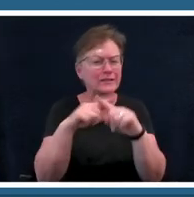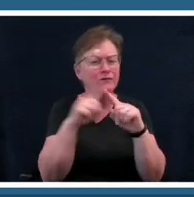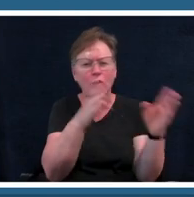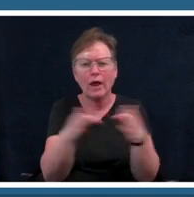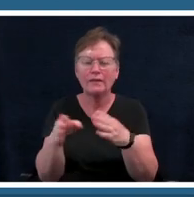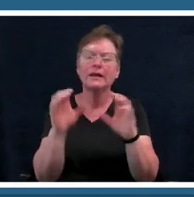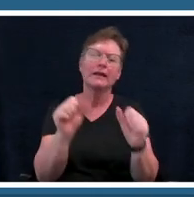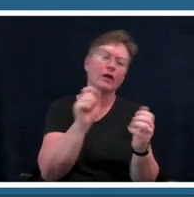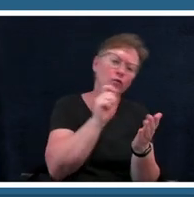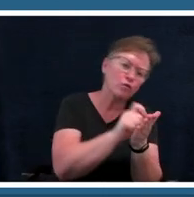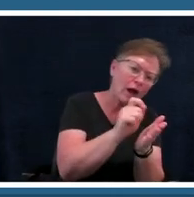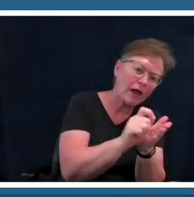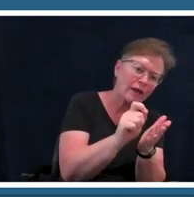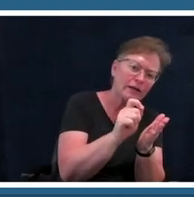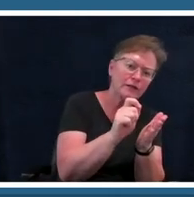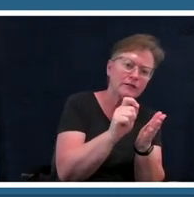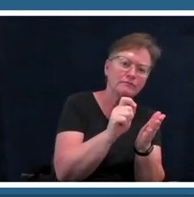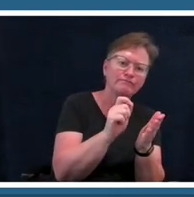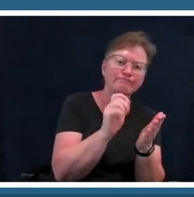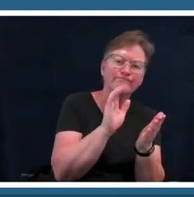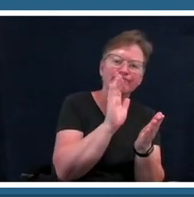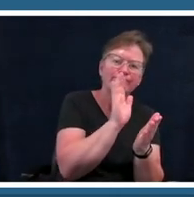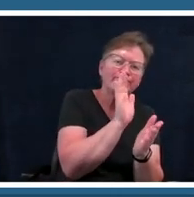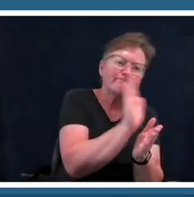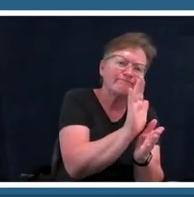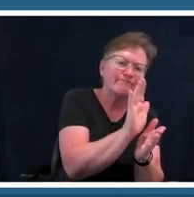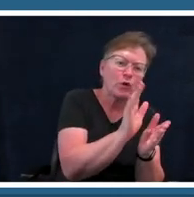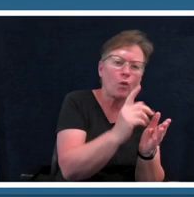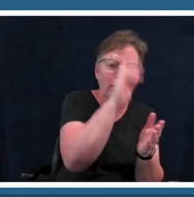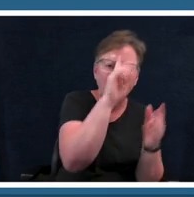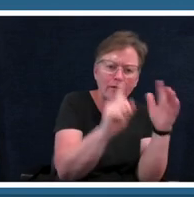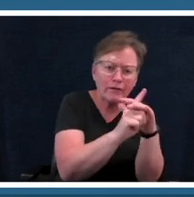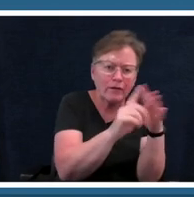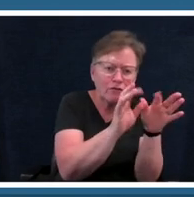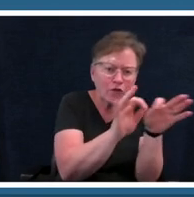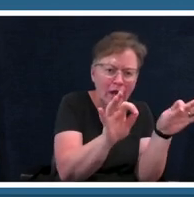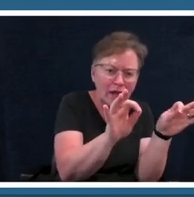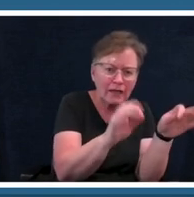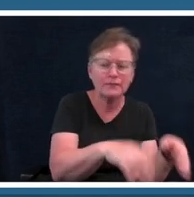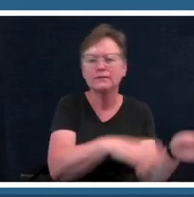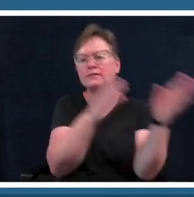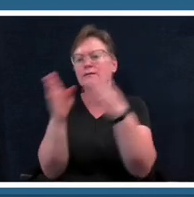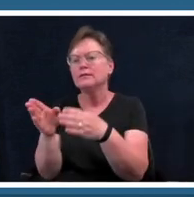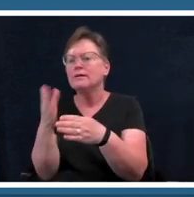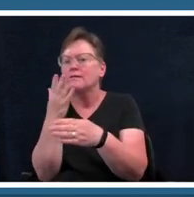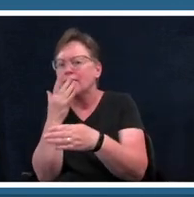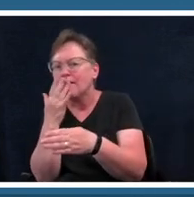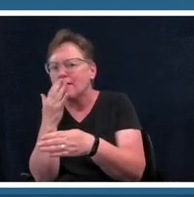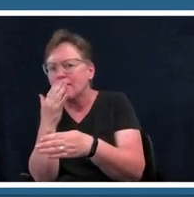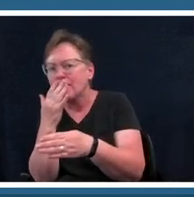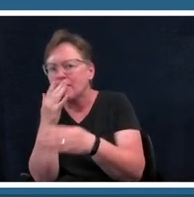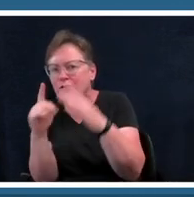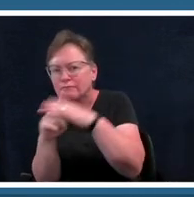what is your what phrase comes to mind if colors come